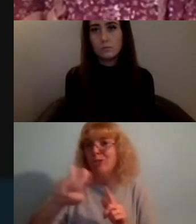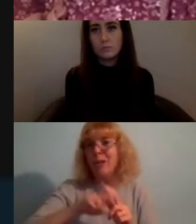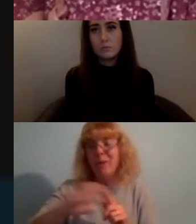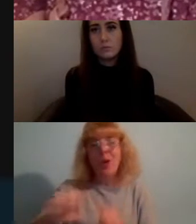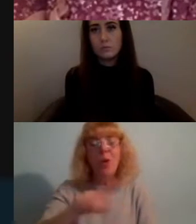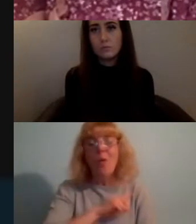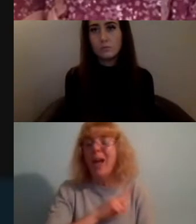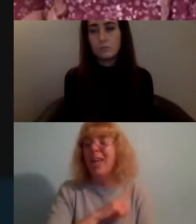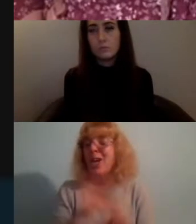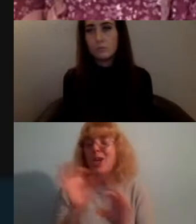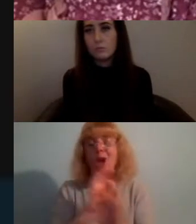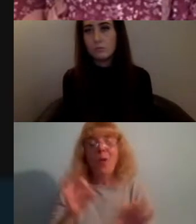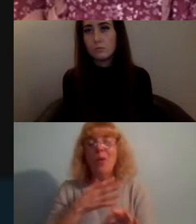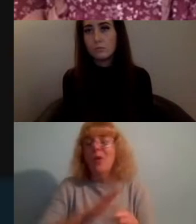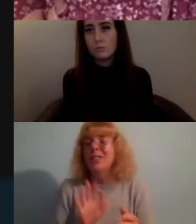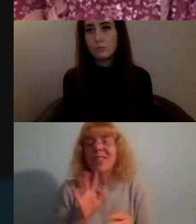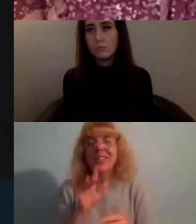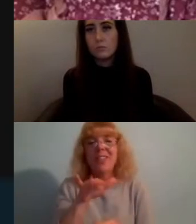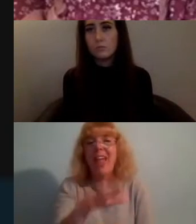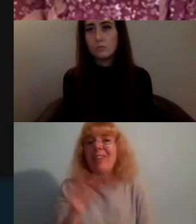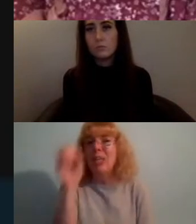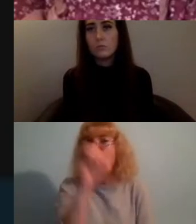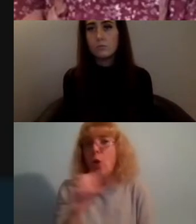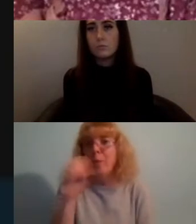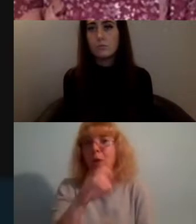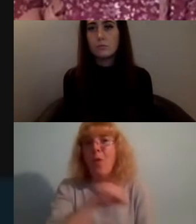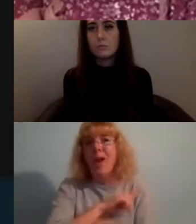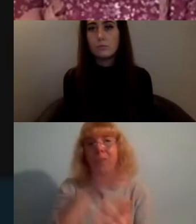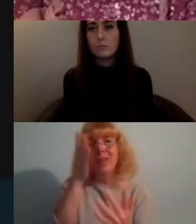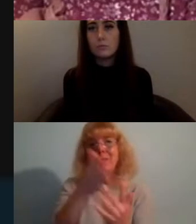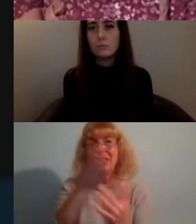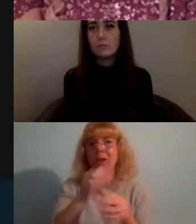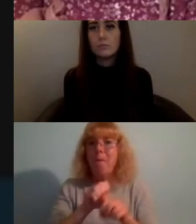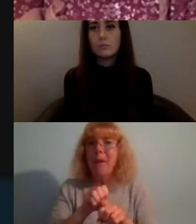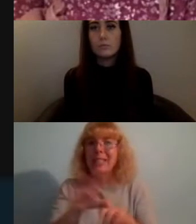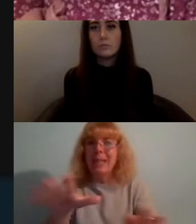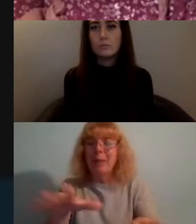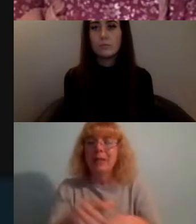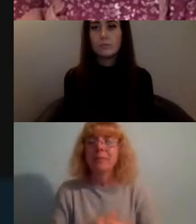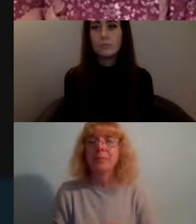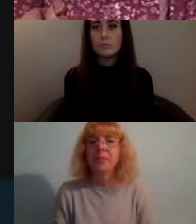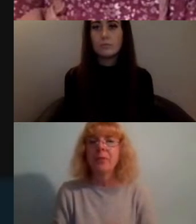open arms to Europe in the middle of a pandemic and it was one of the most heartbreaking things